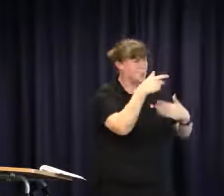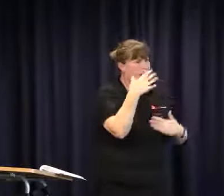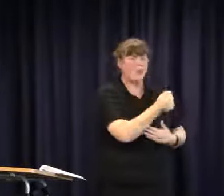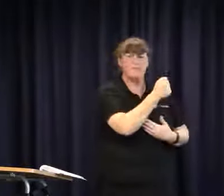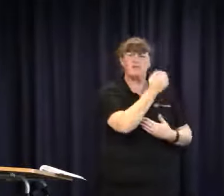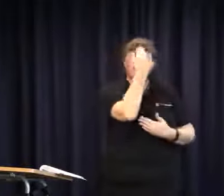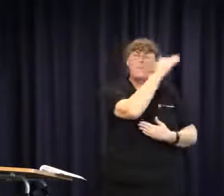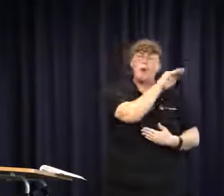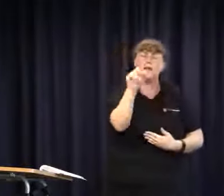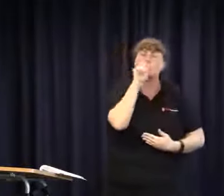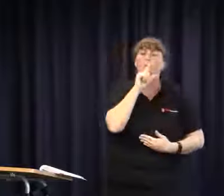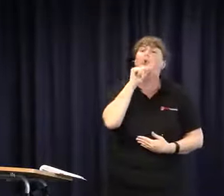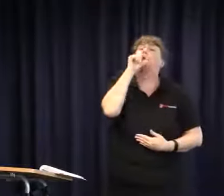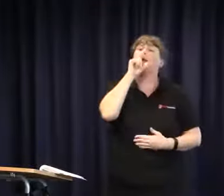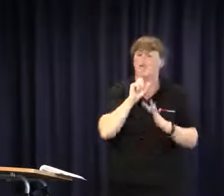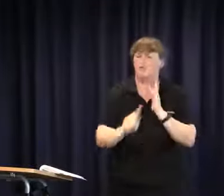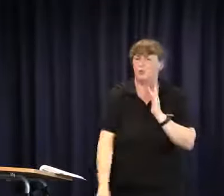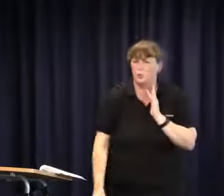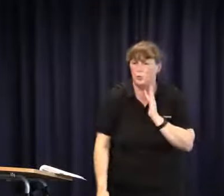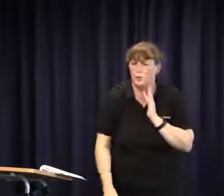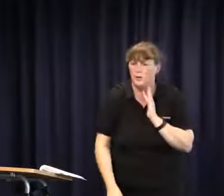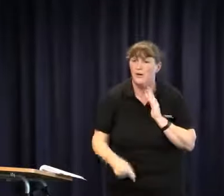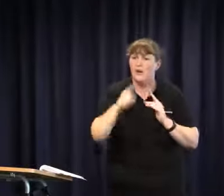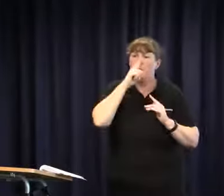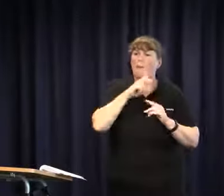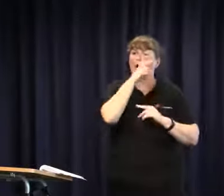rights. It is always a positive experience. She reminds people what they can do and what